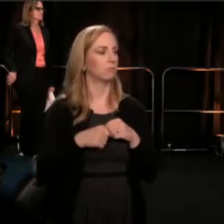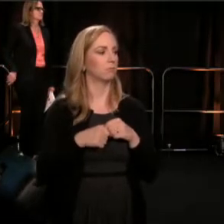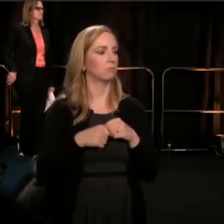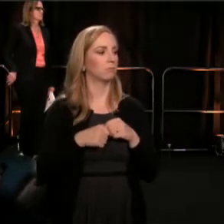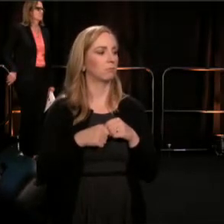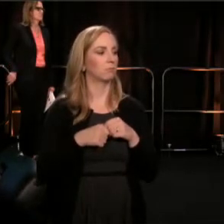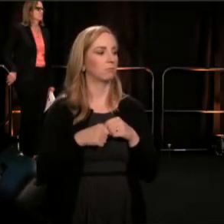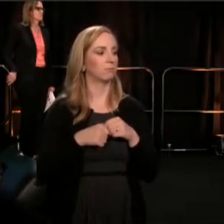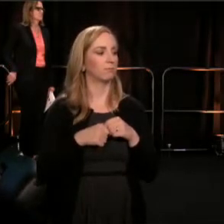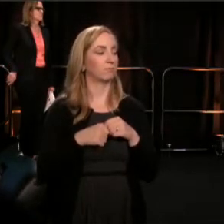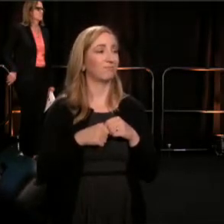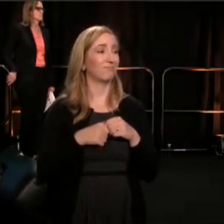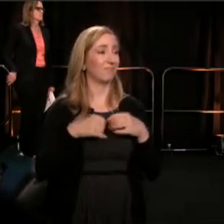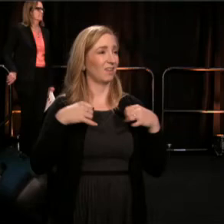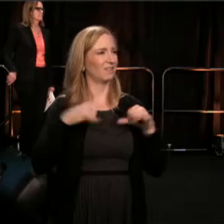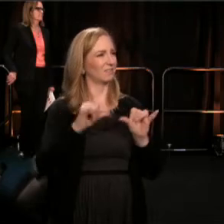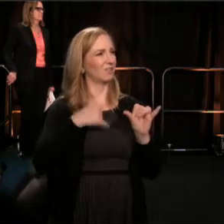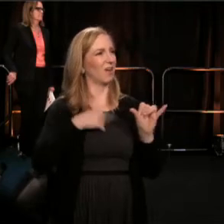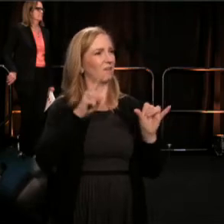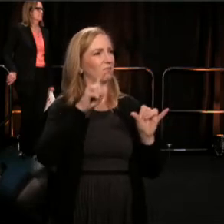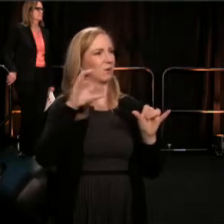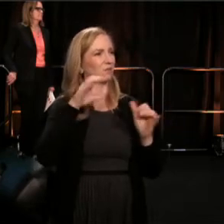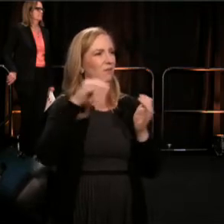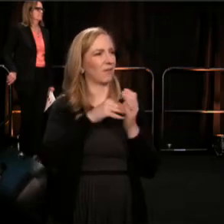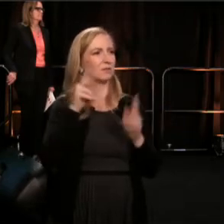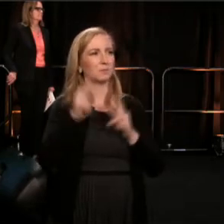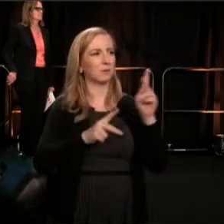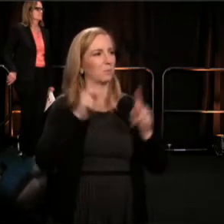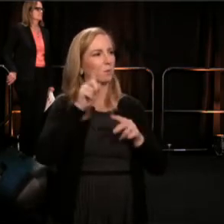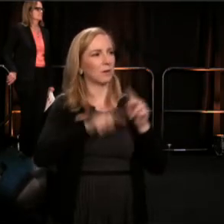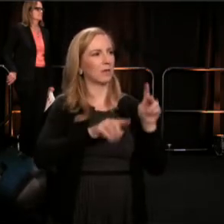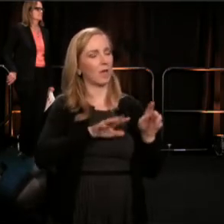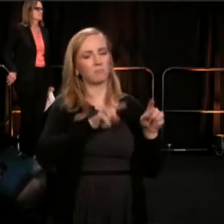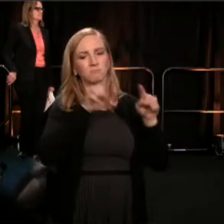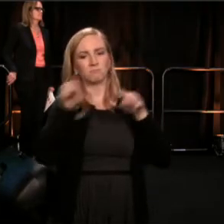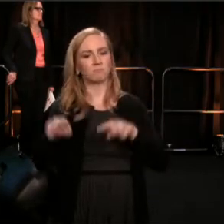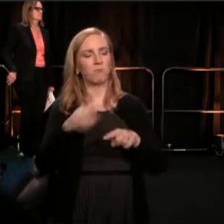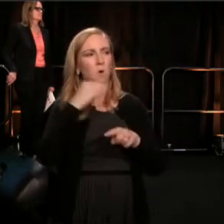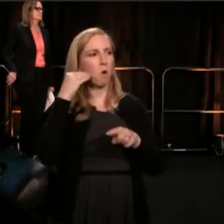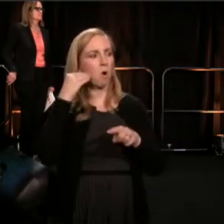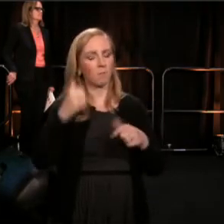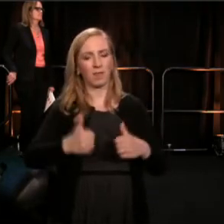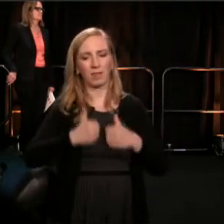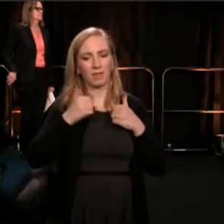who have still not been able to return home, in the reach of that touring production.